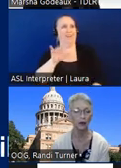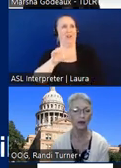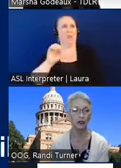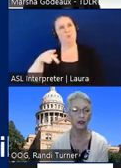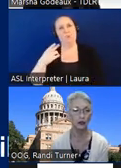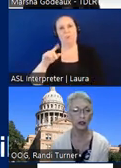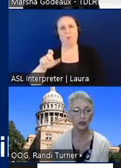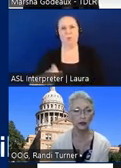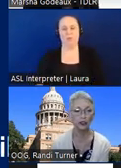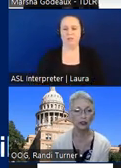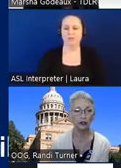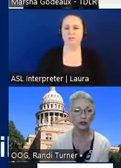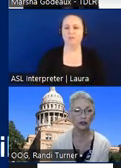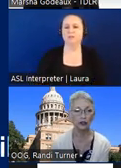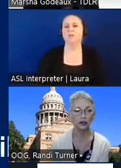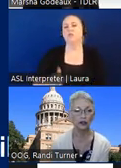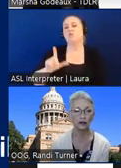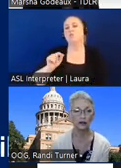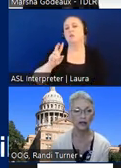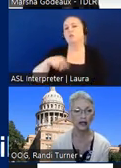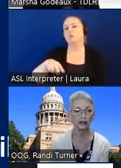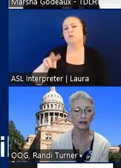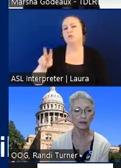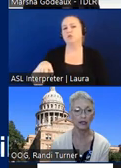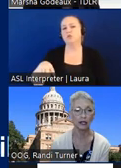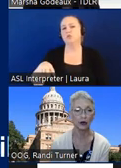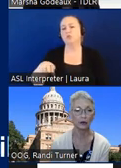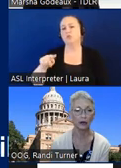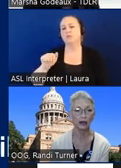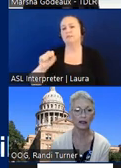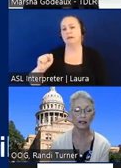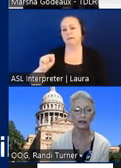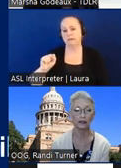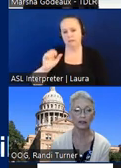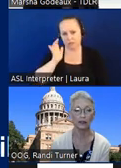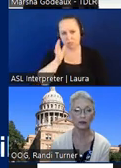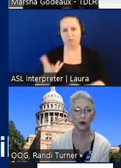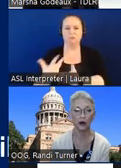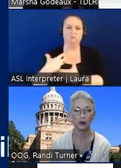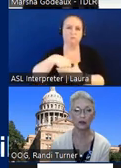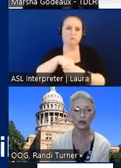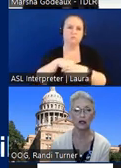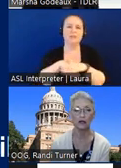will the 2022 uh taz be incorporating accessibility requirements